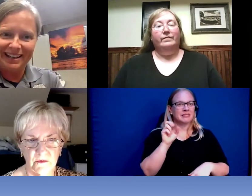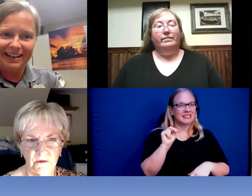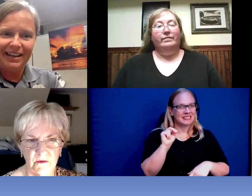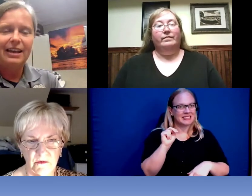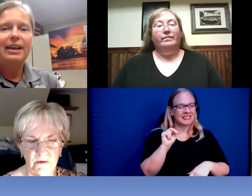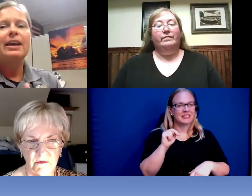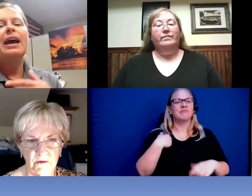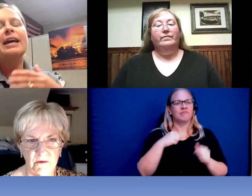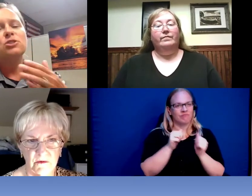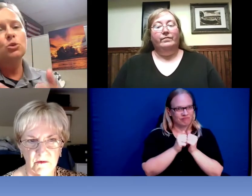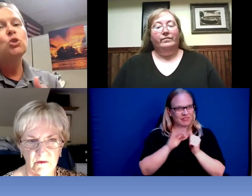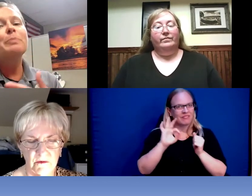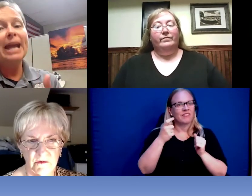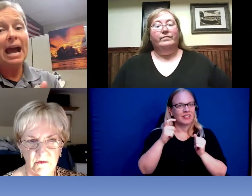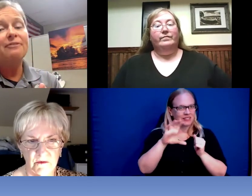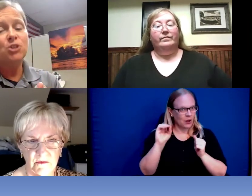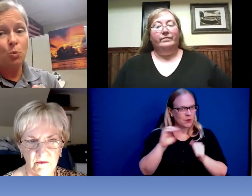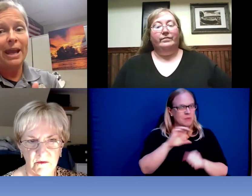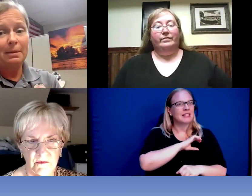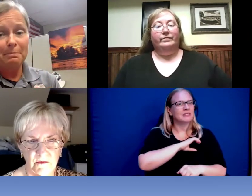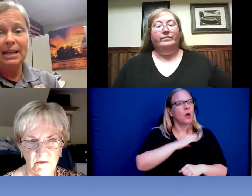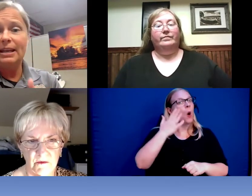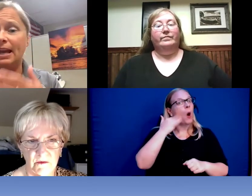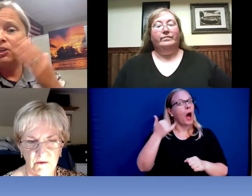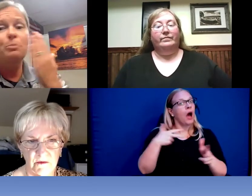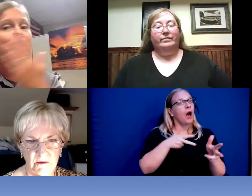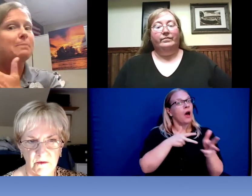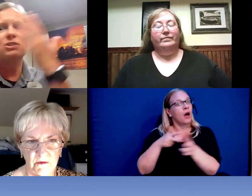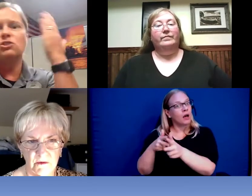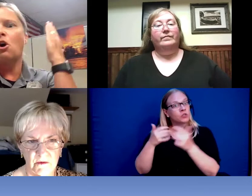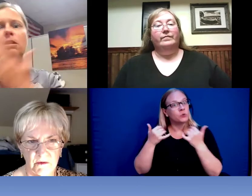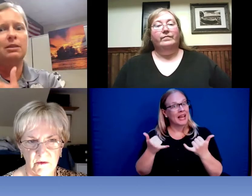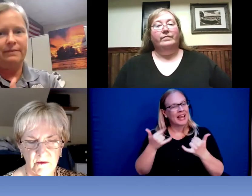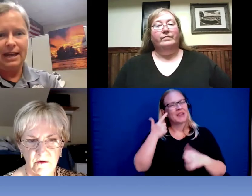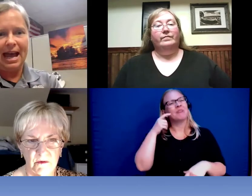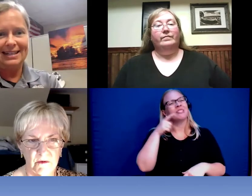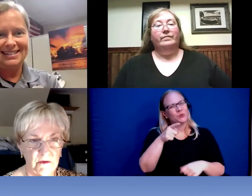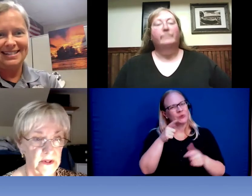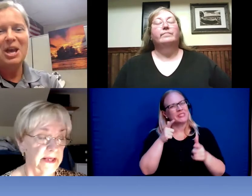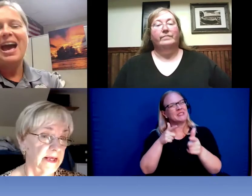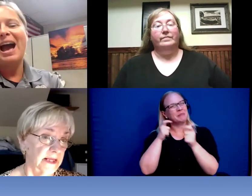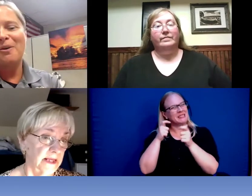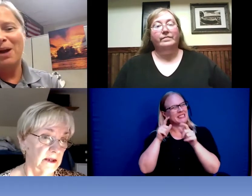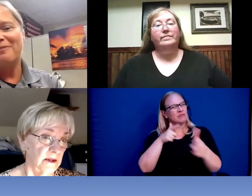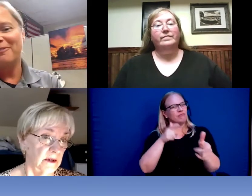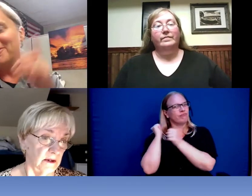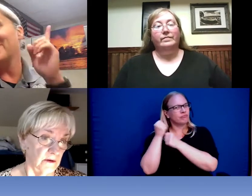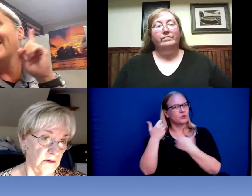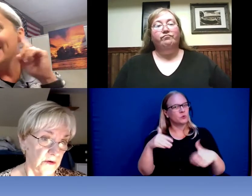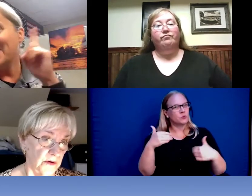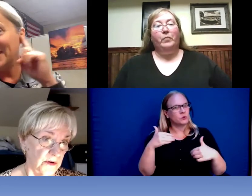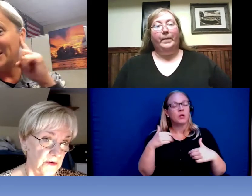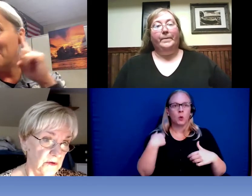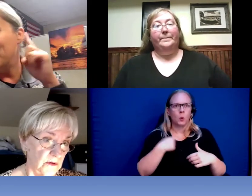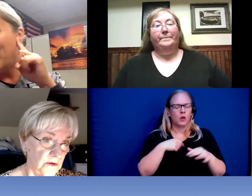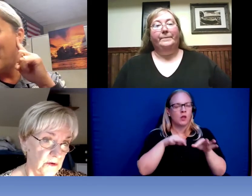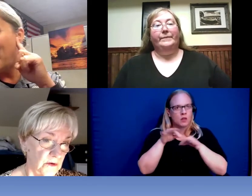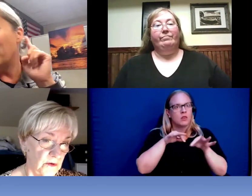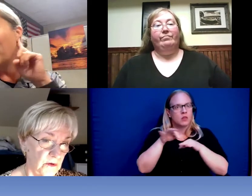. So, you may have to wait a minute , and you may miss all of that However, to let them know you are